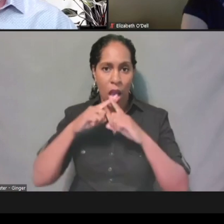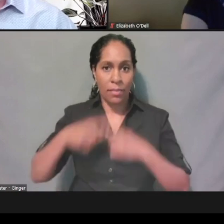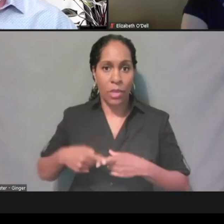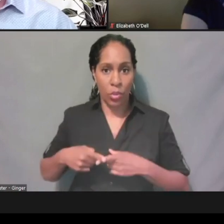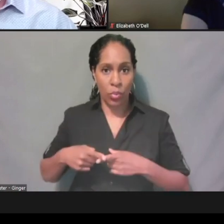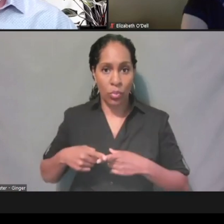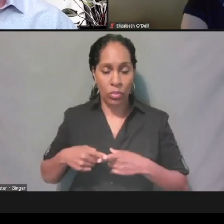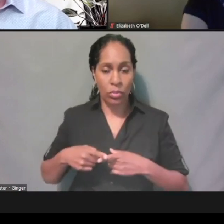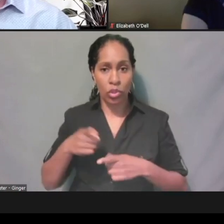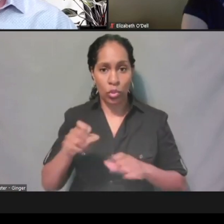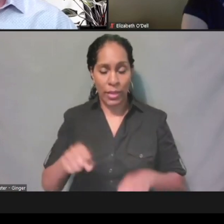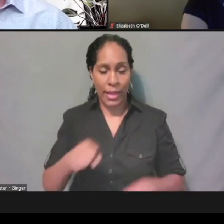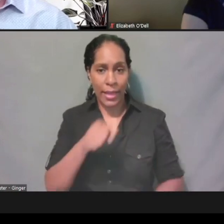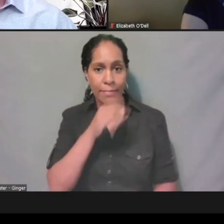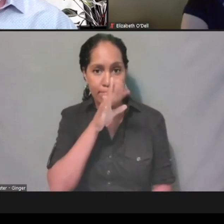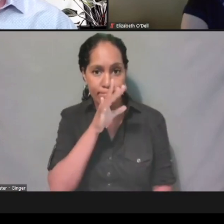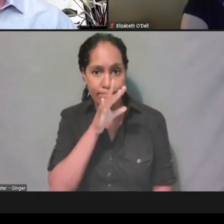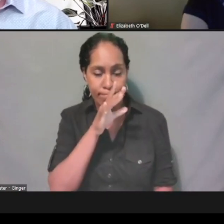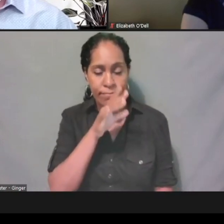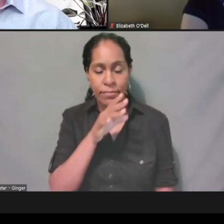and allow you to come on camera if you would like.